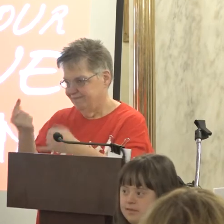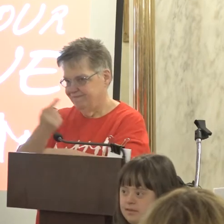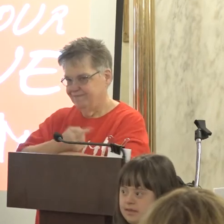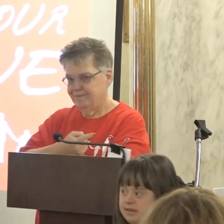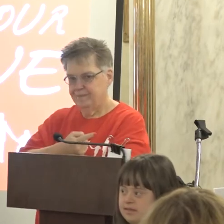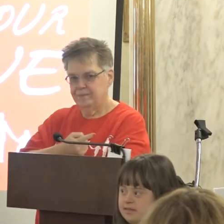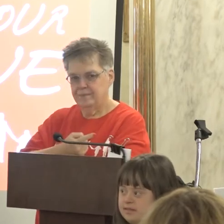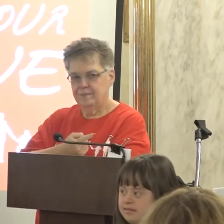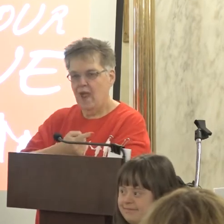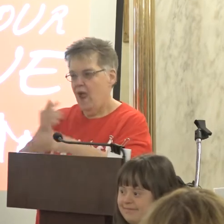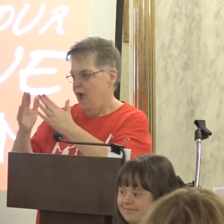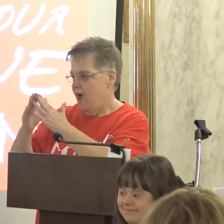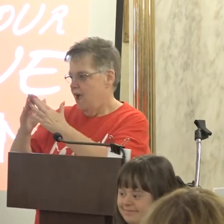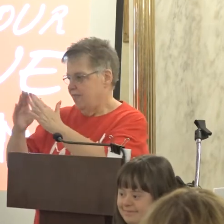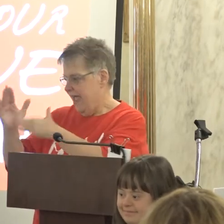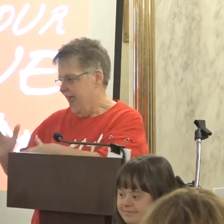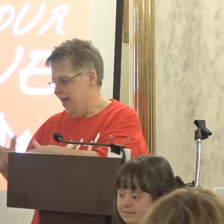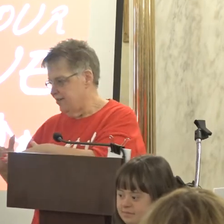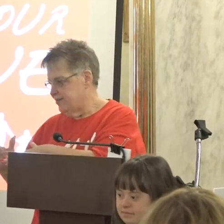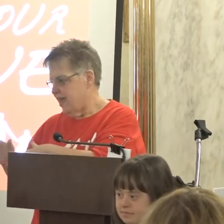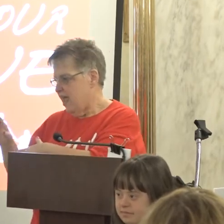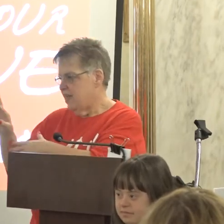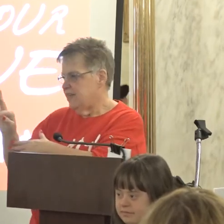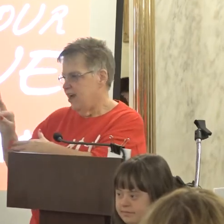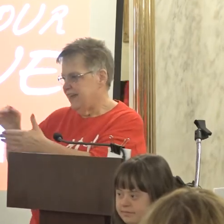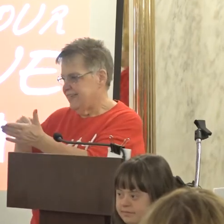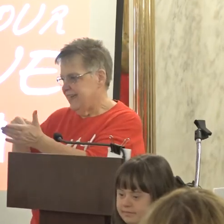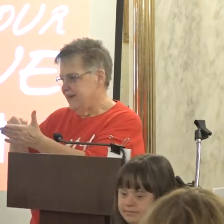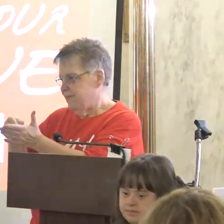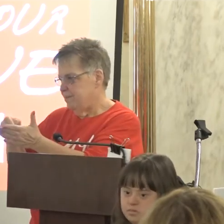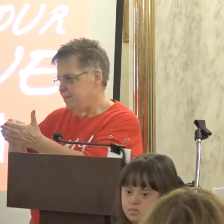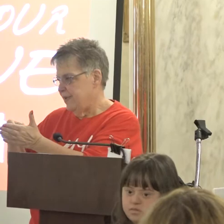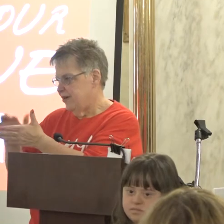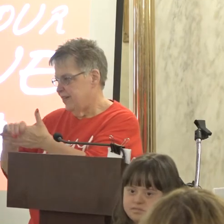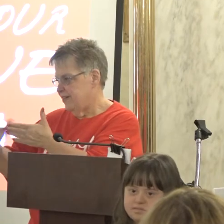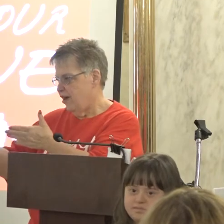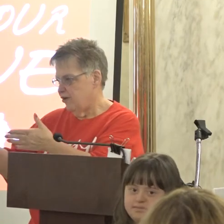On the house side there's 19 million dollars of cuts to DHHR